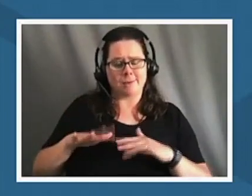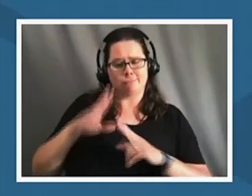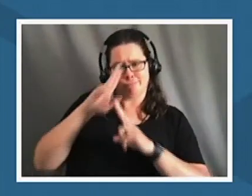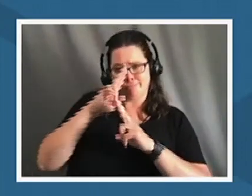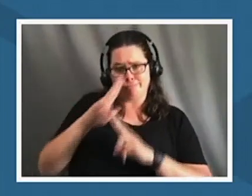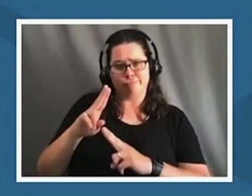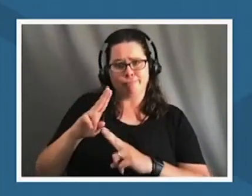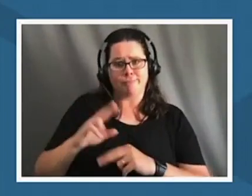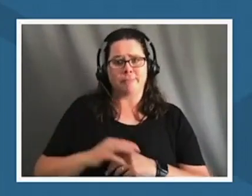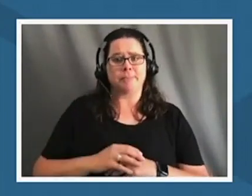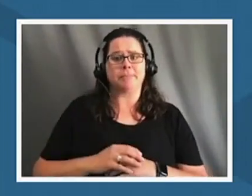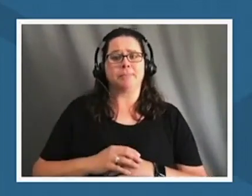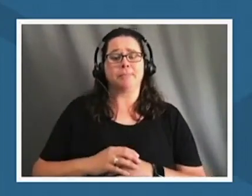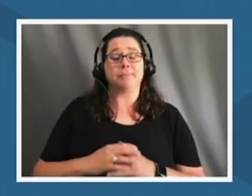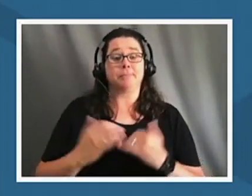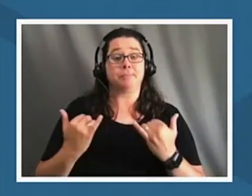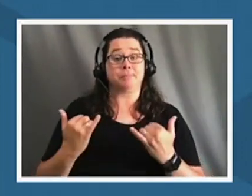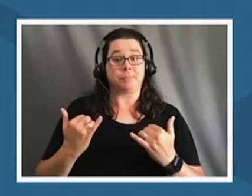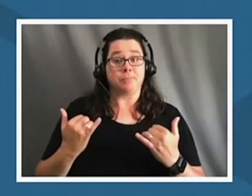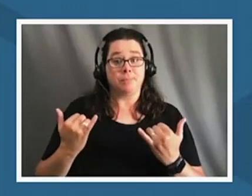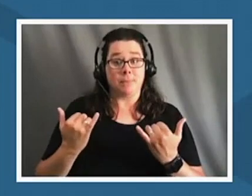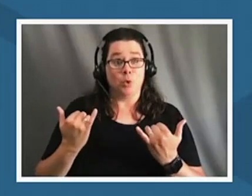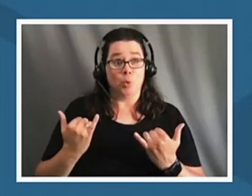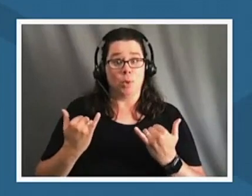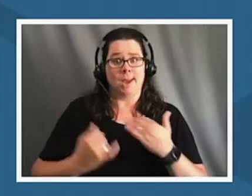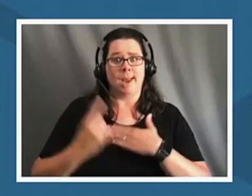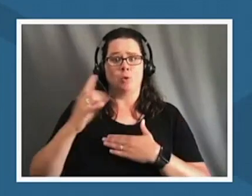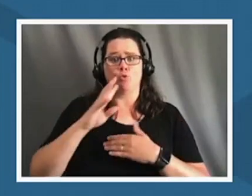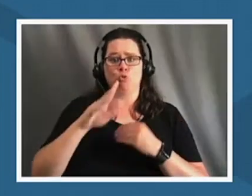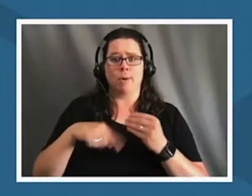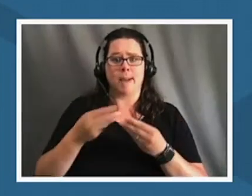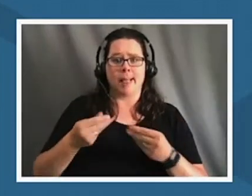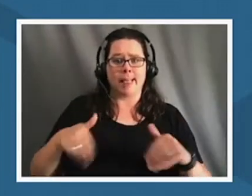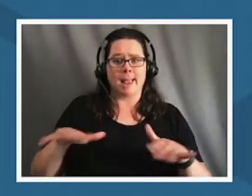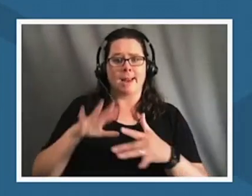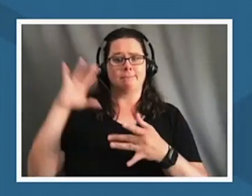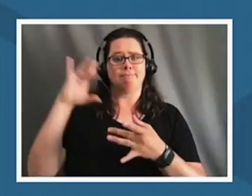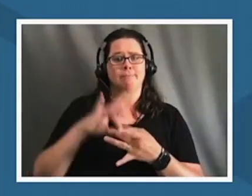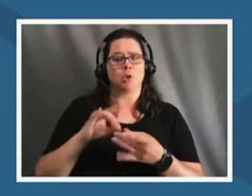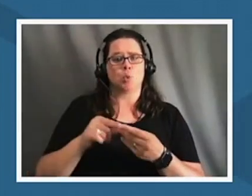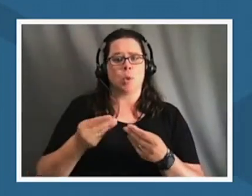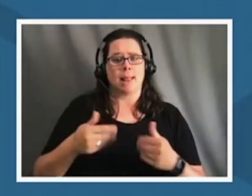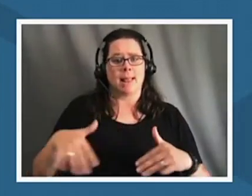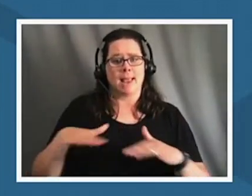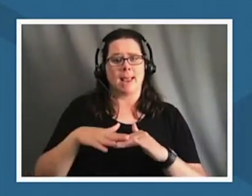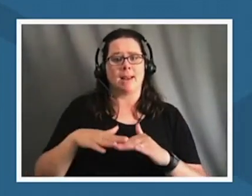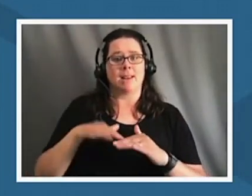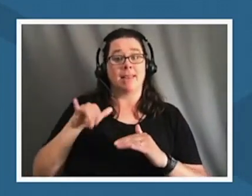about land and our connection to land and how we bring those lessons into the